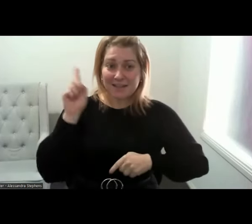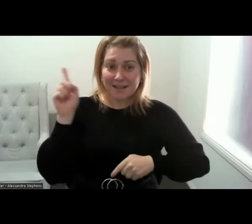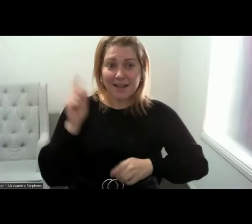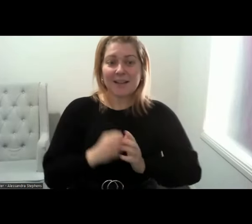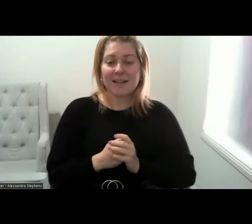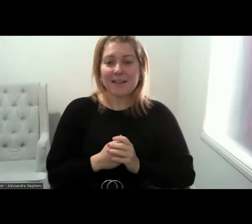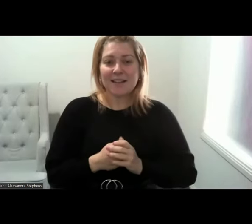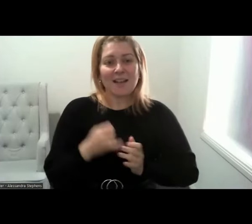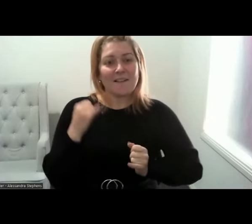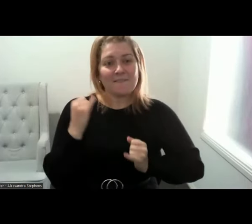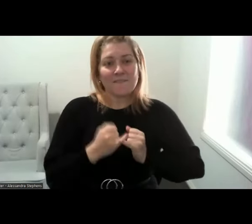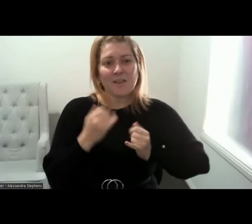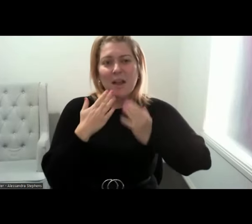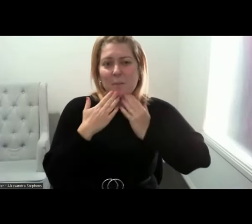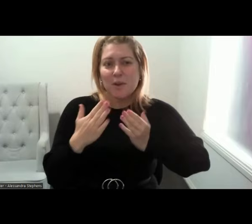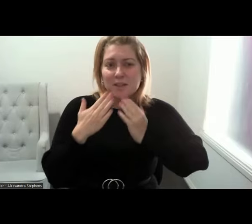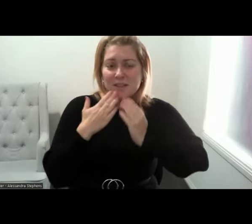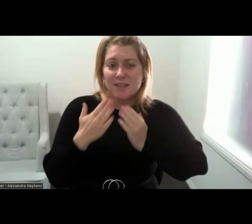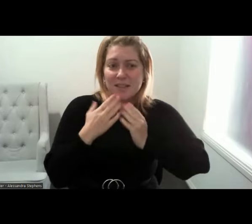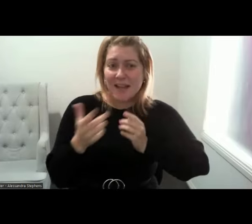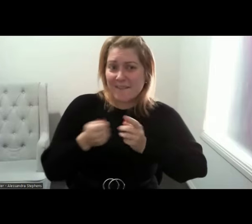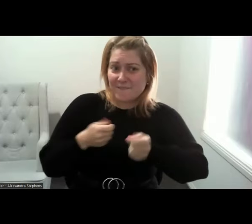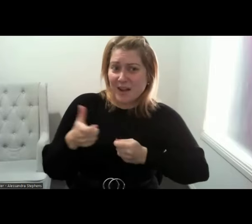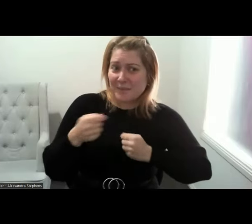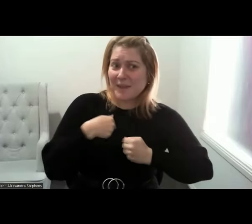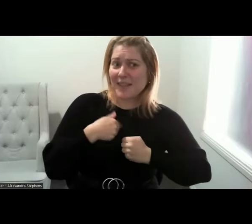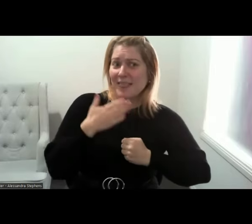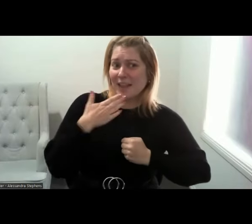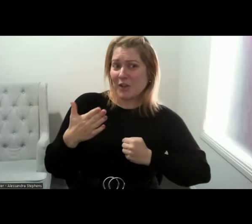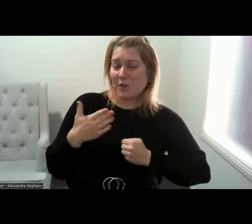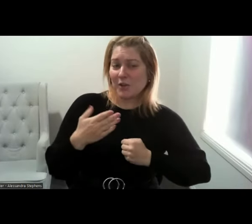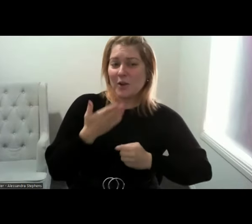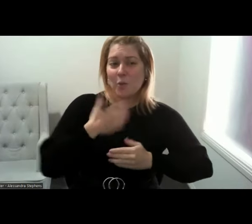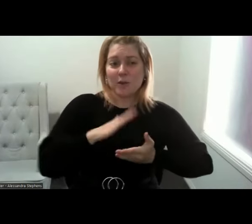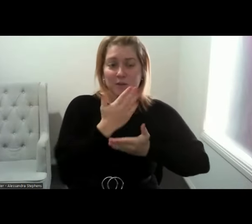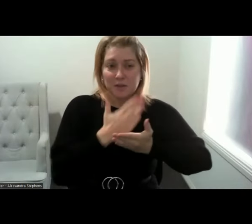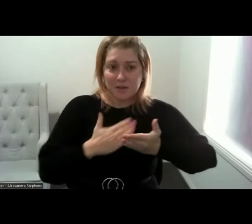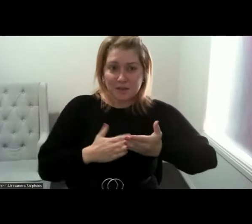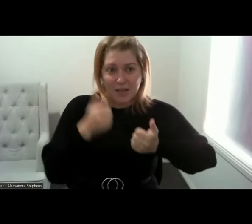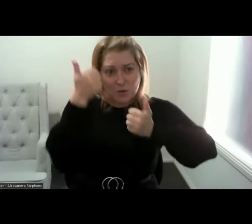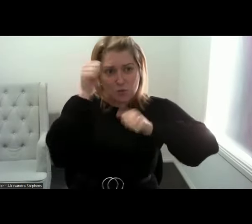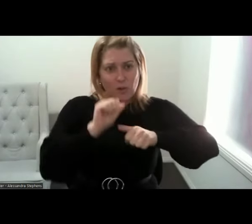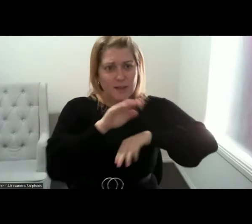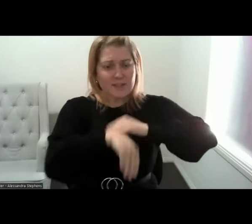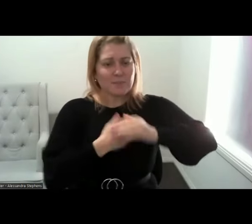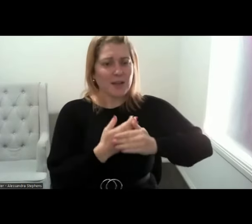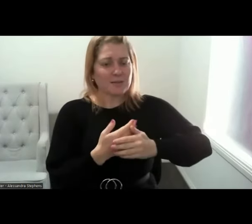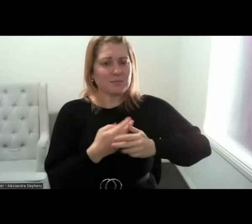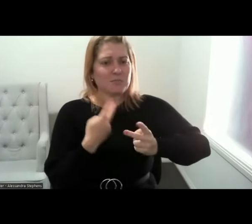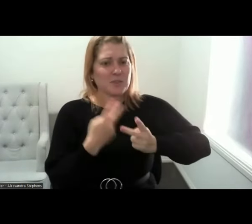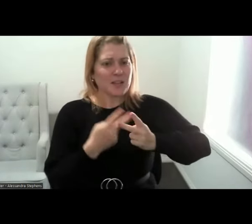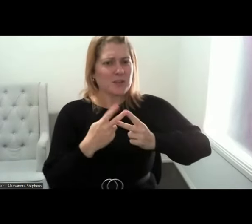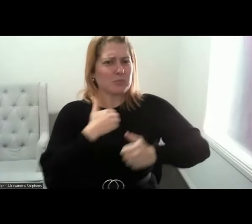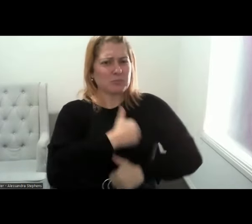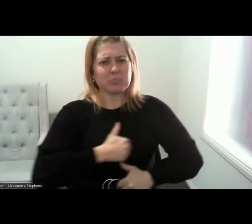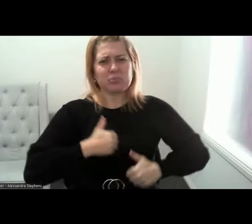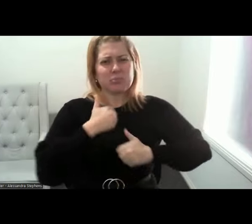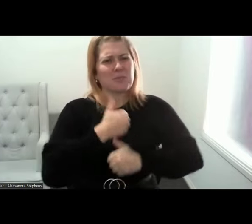I very much appreciate being invited and sharing knowledge about sexual pleasure. It's such a joyous topic to be able to talk about sexual pleasure. It's such a joyous